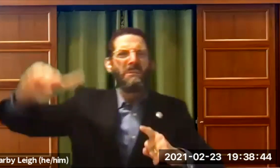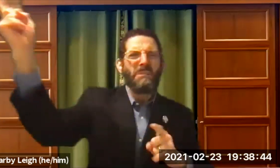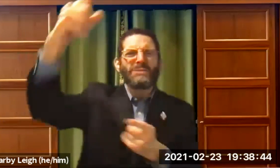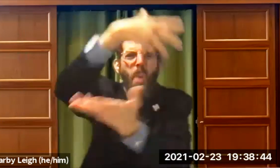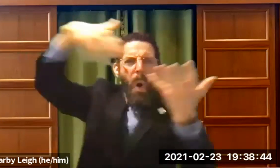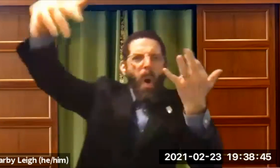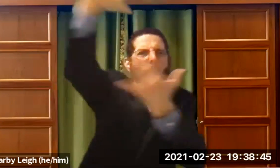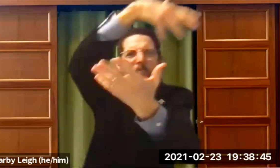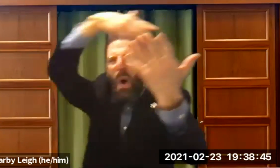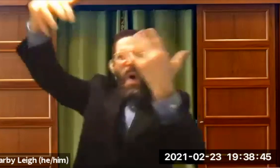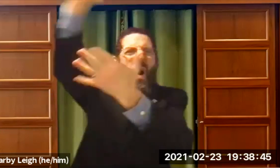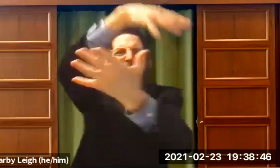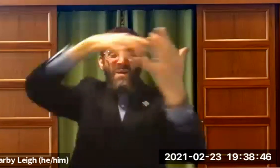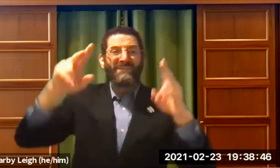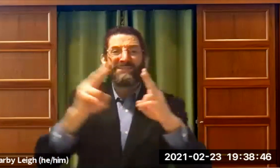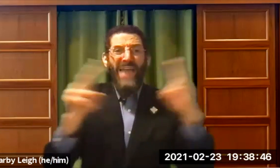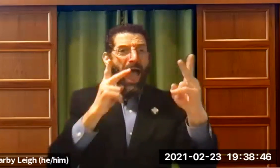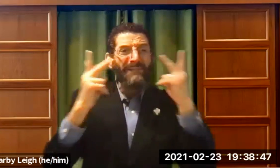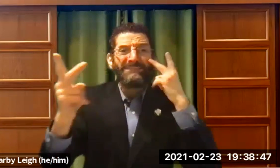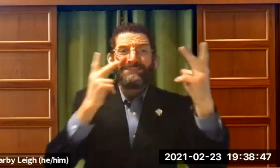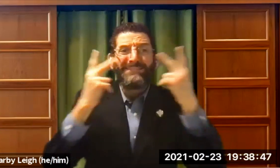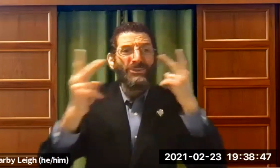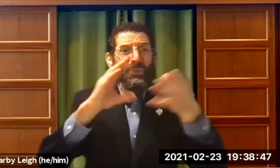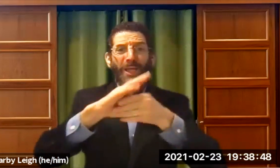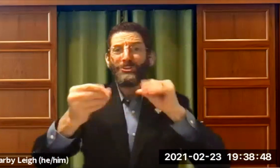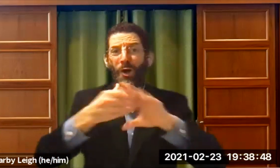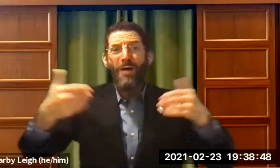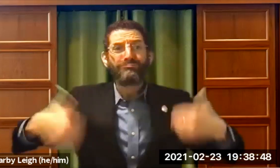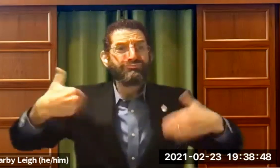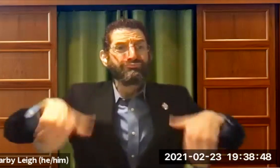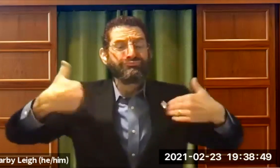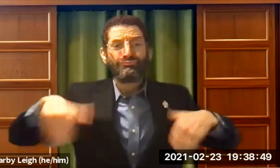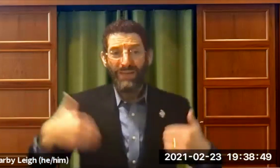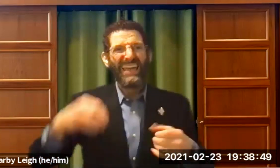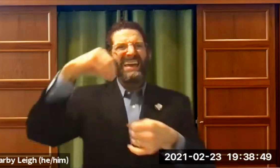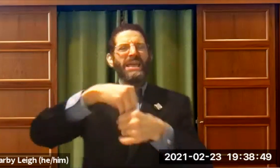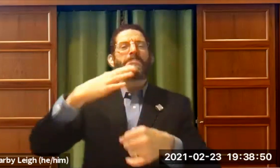lightning came down and, you know, was out in the skies and the story is very